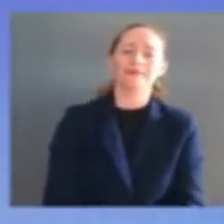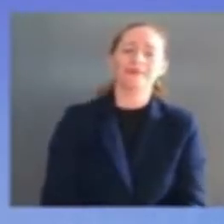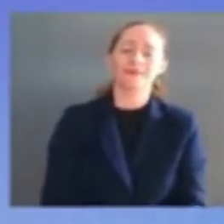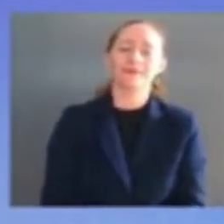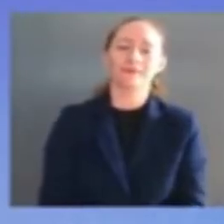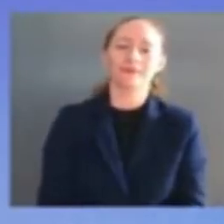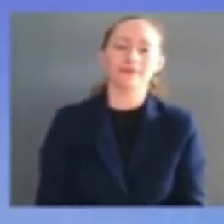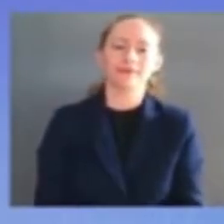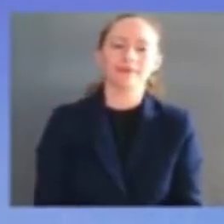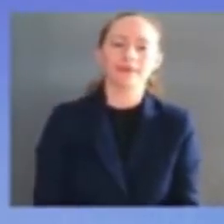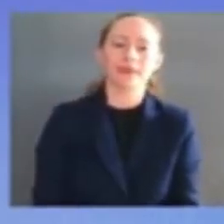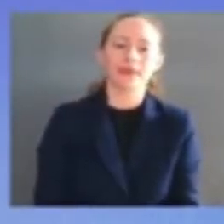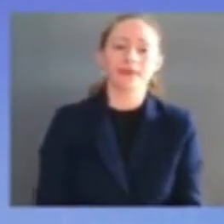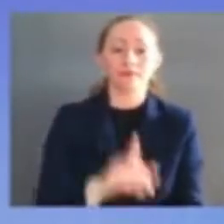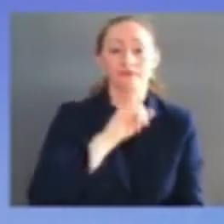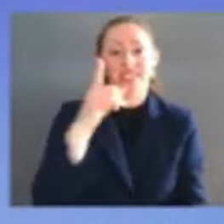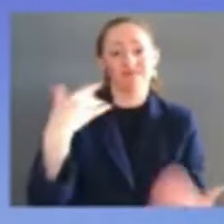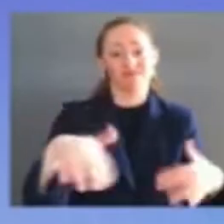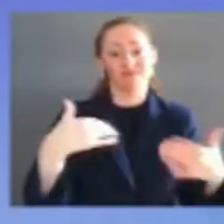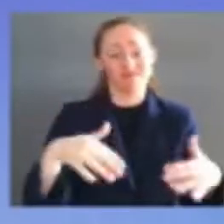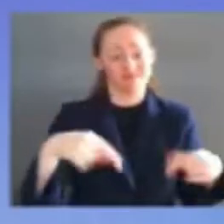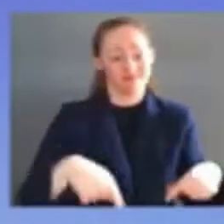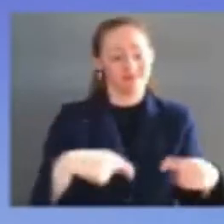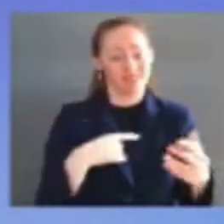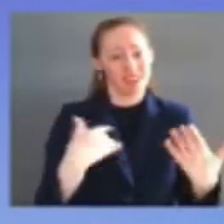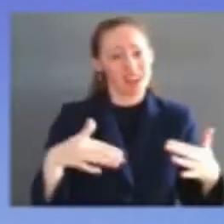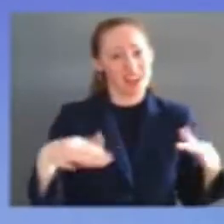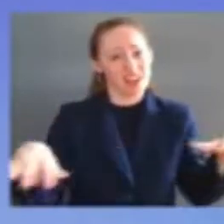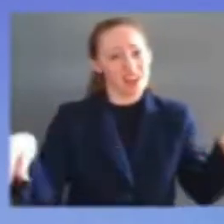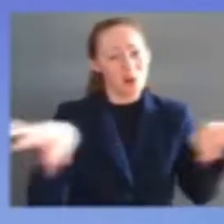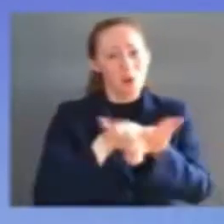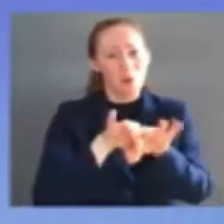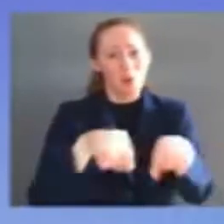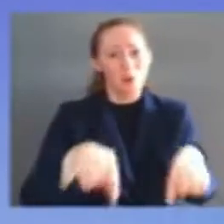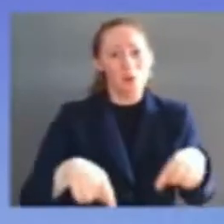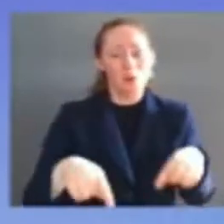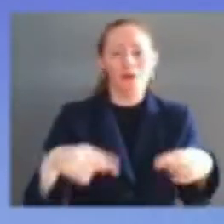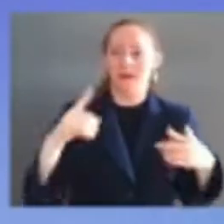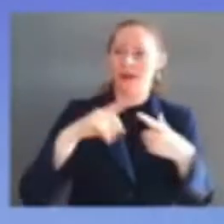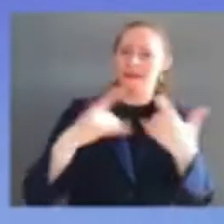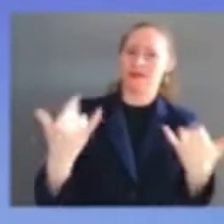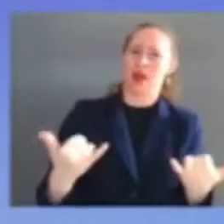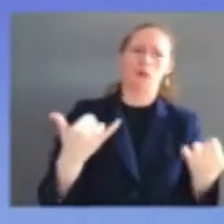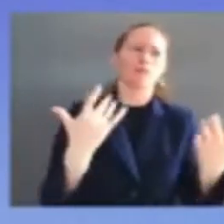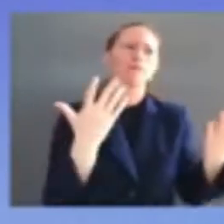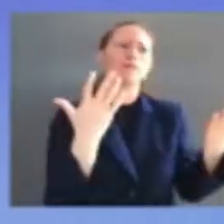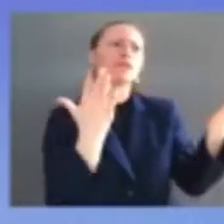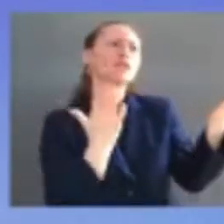that service itself has been a unique opportunity for that i must also thank president obama